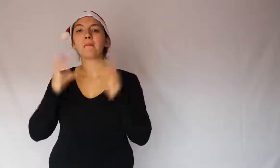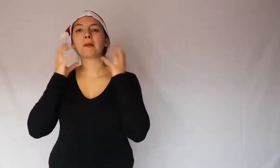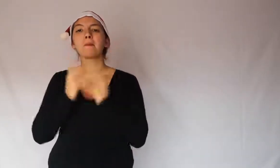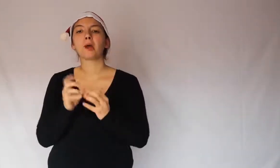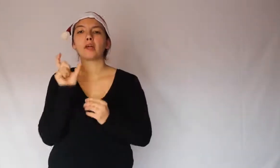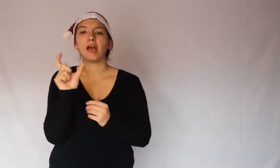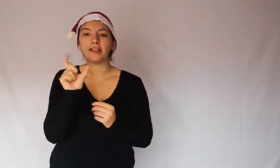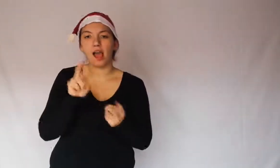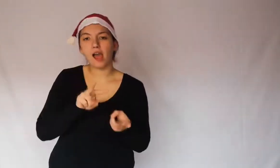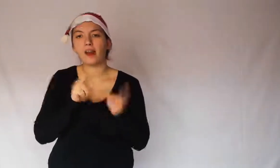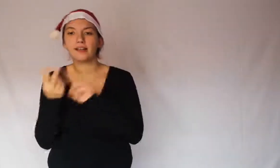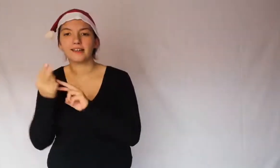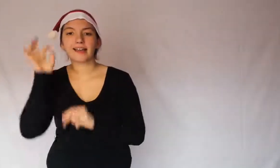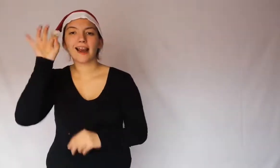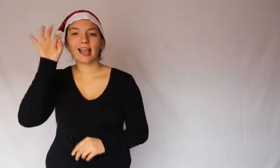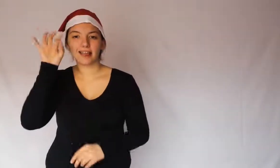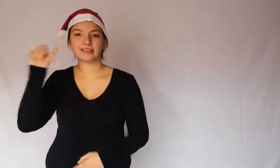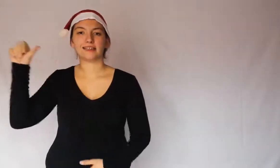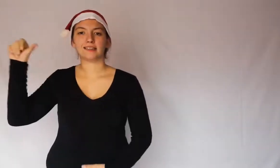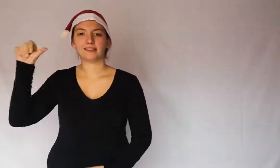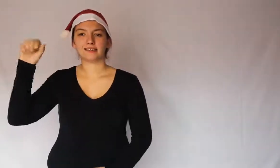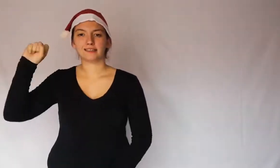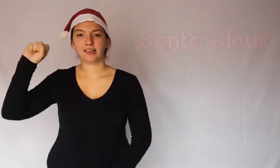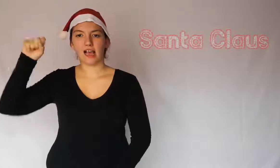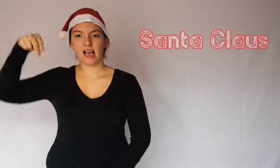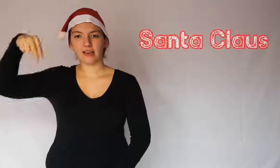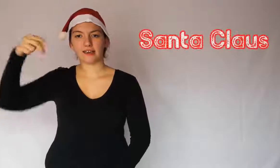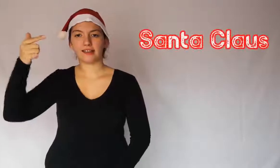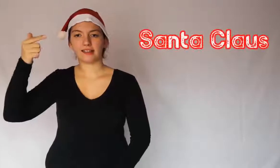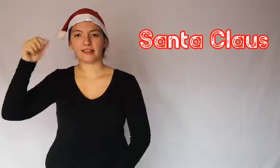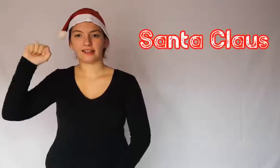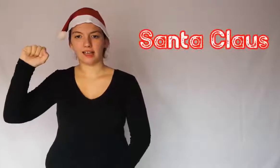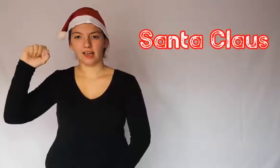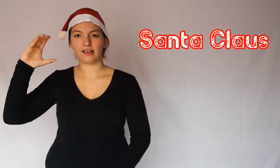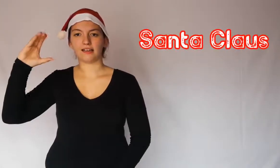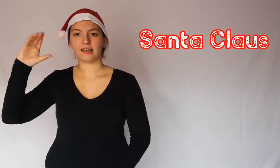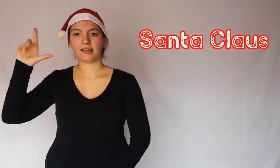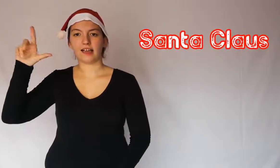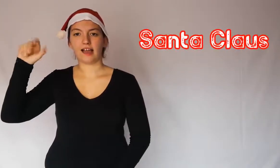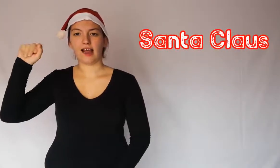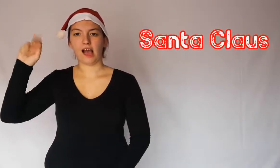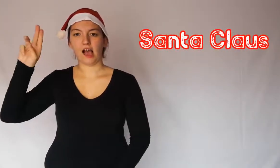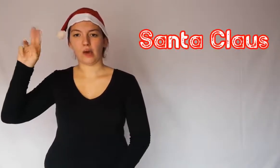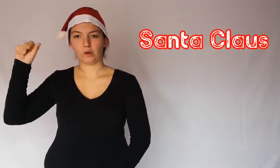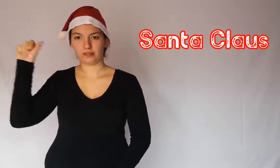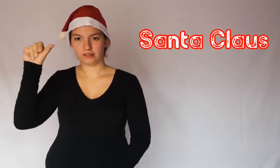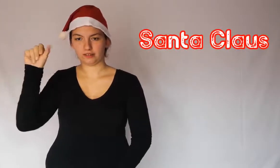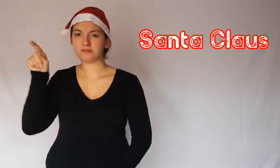Santa Claus in English is called Santa Claus.